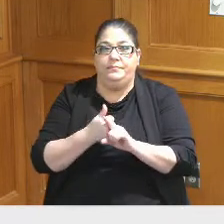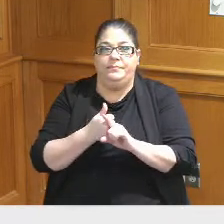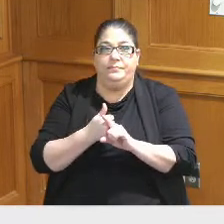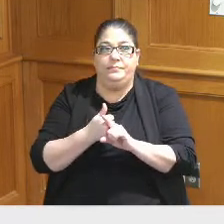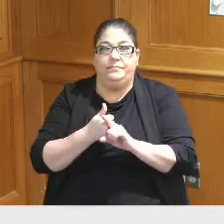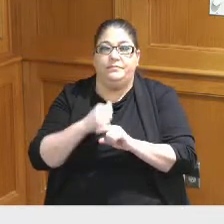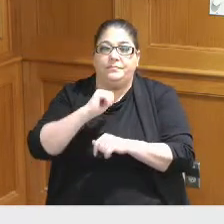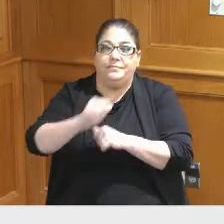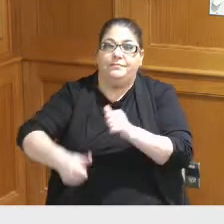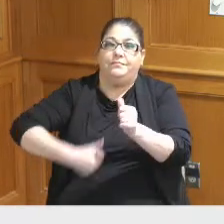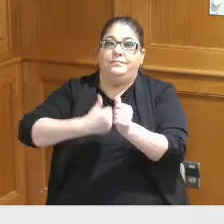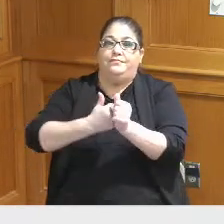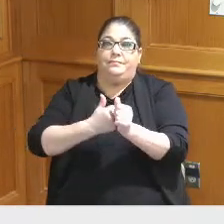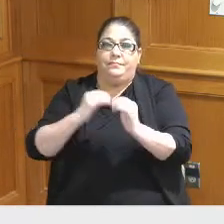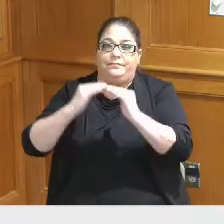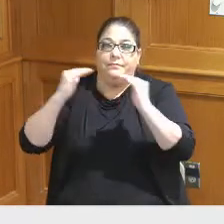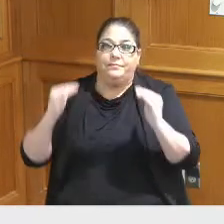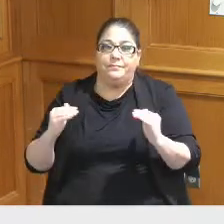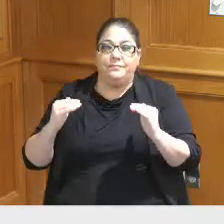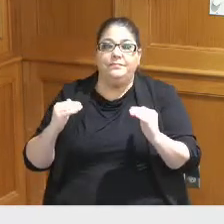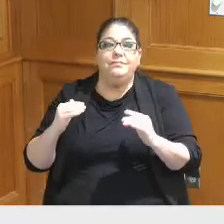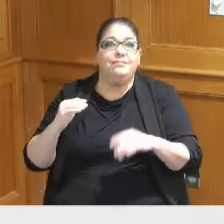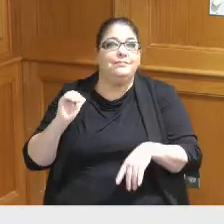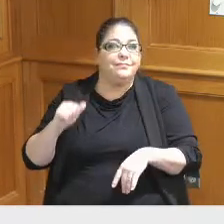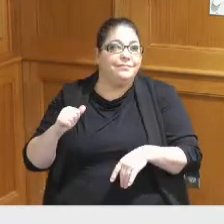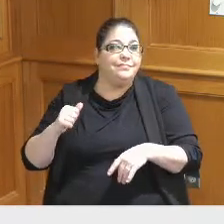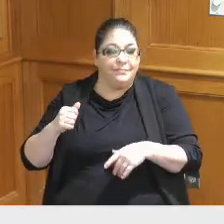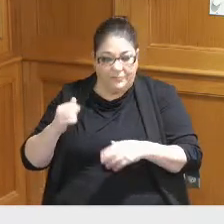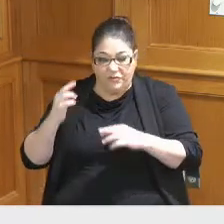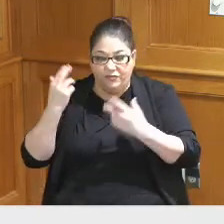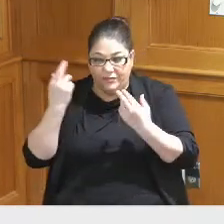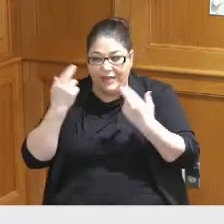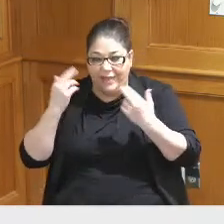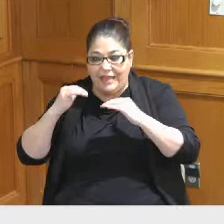of the house that was we've dug into this and realized that there have been sections